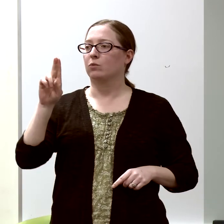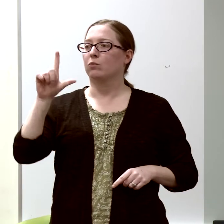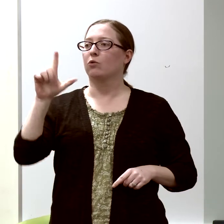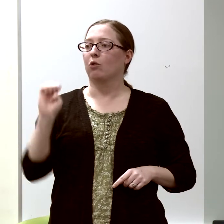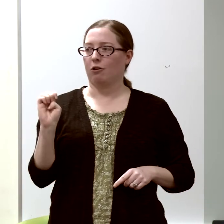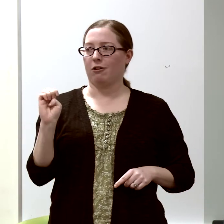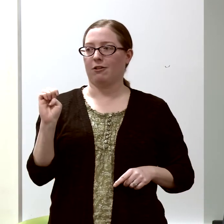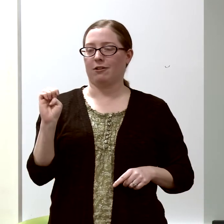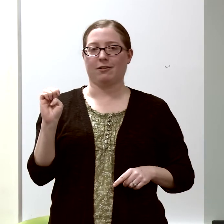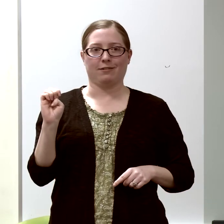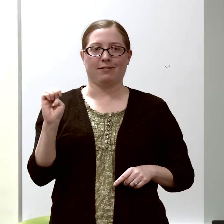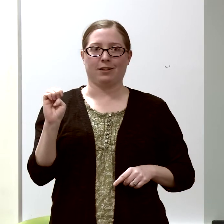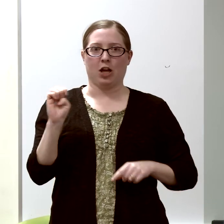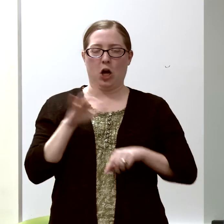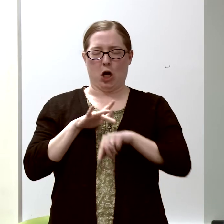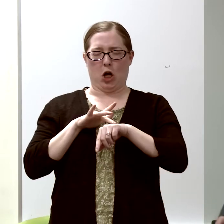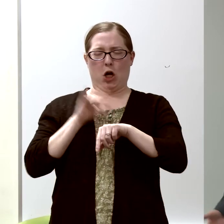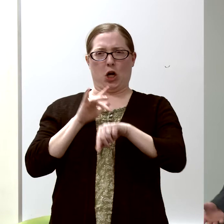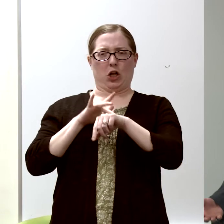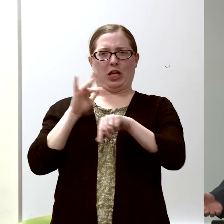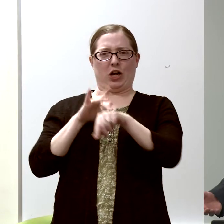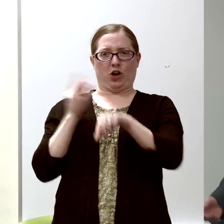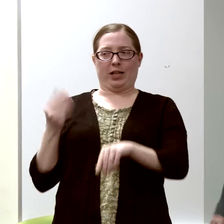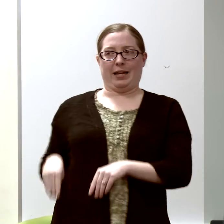the earliest pocket calculator.